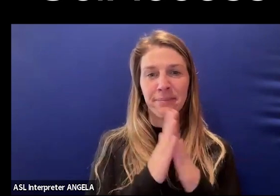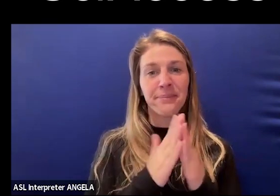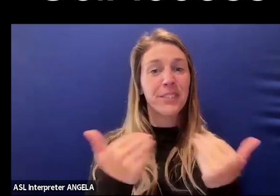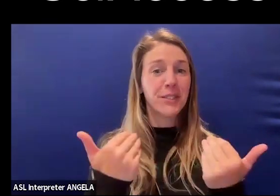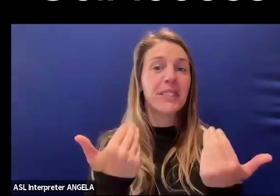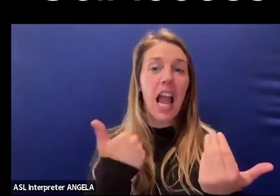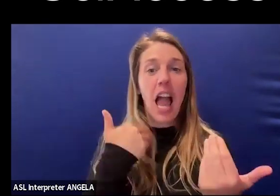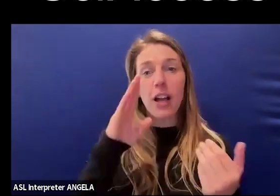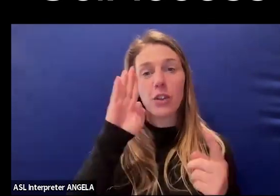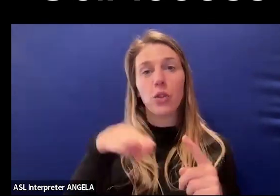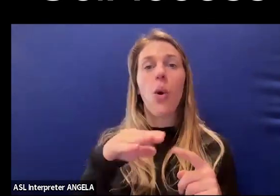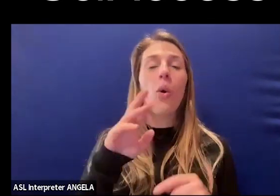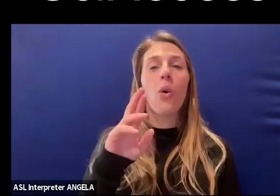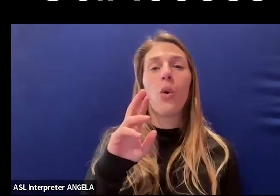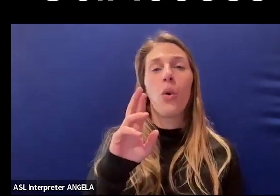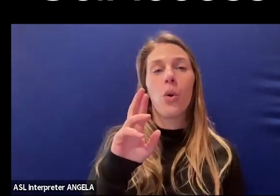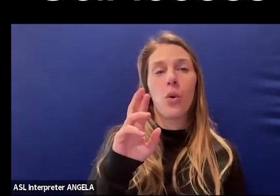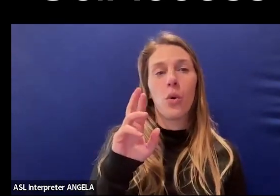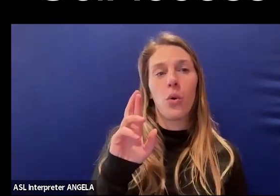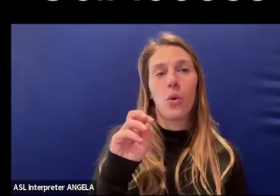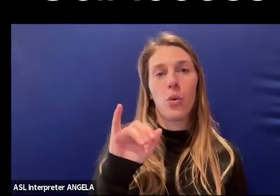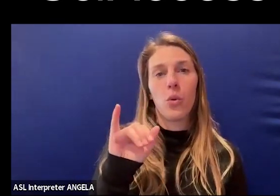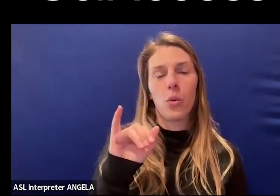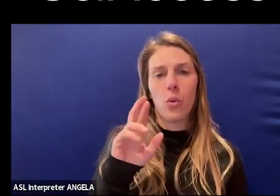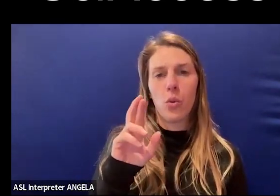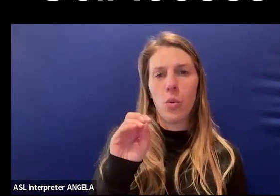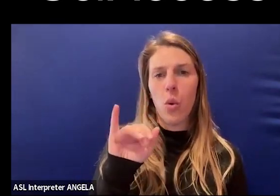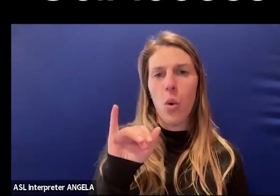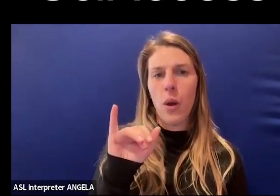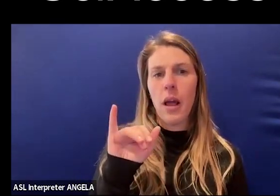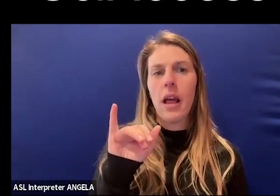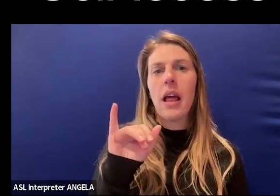I know Roy's biggest challenge, talking to Roy Payan